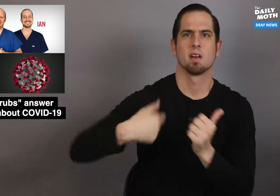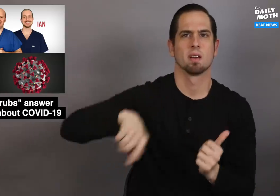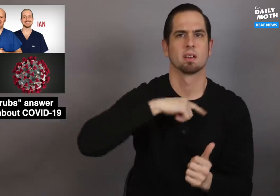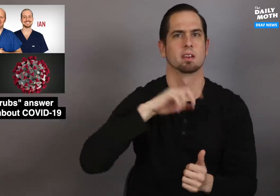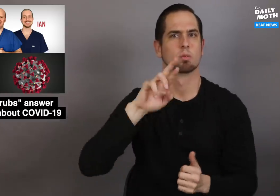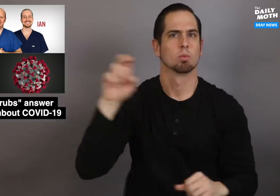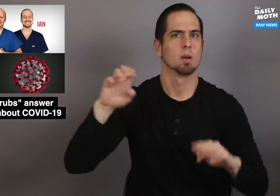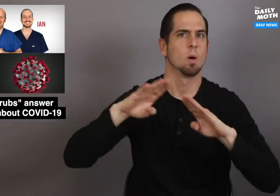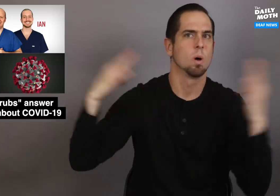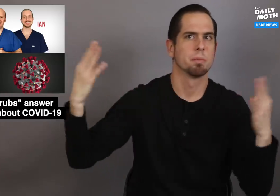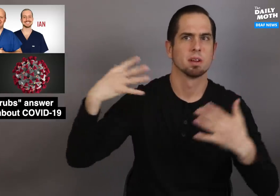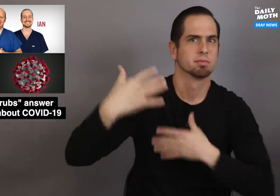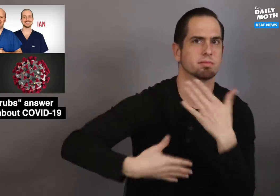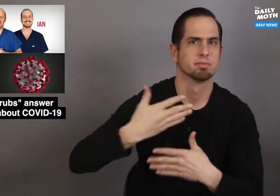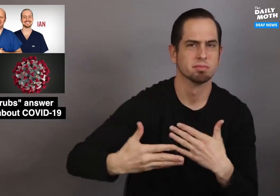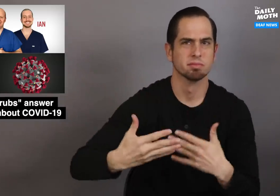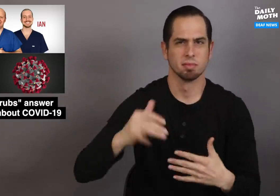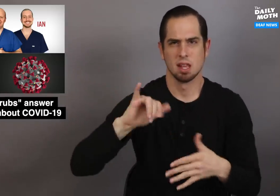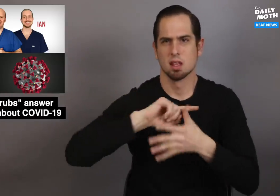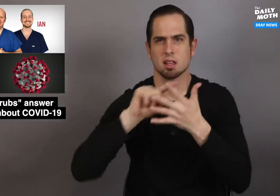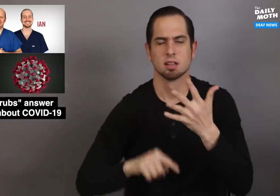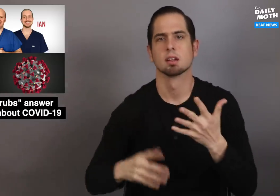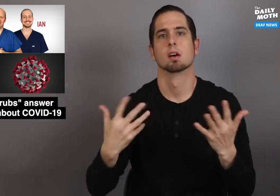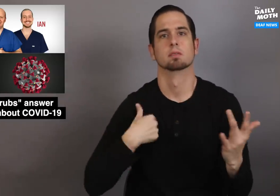on how we can reopen.